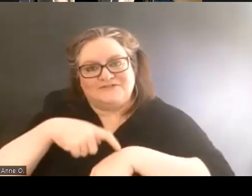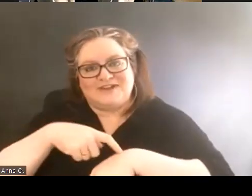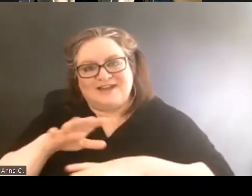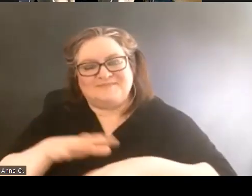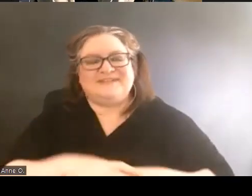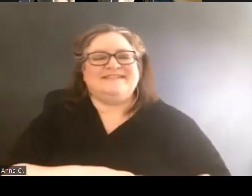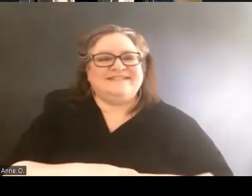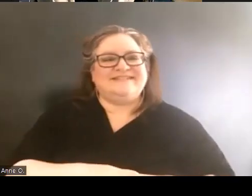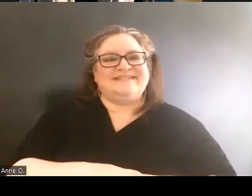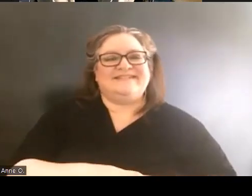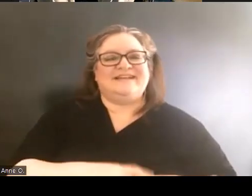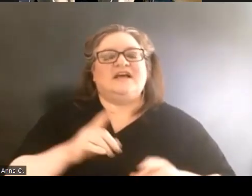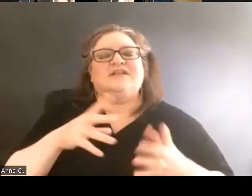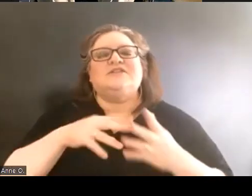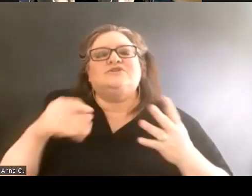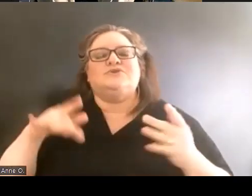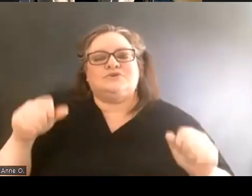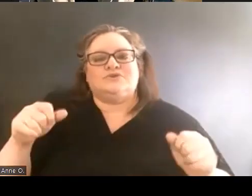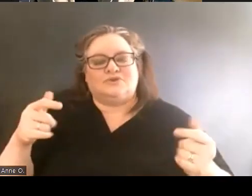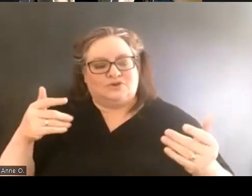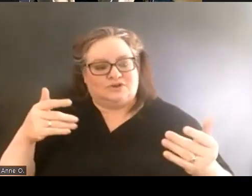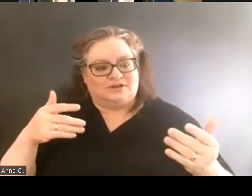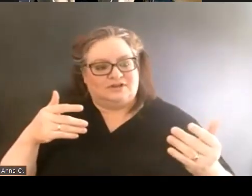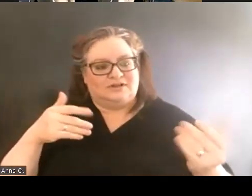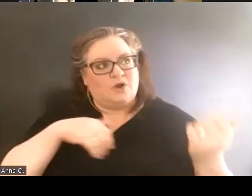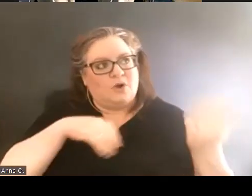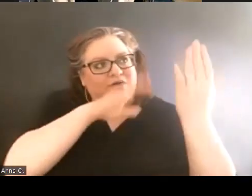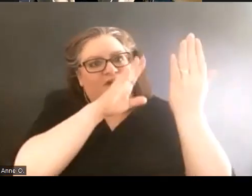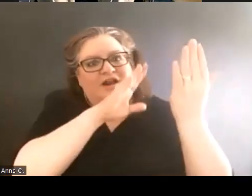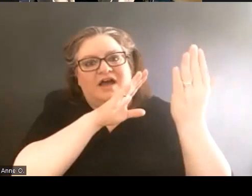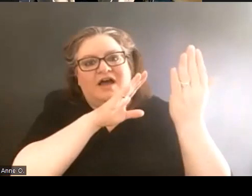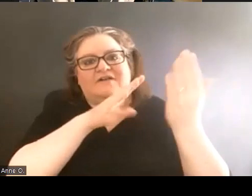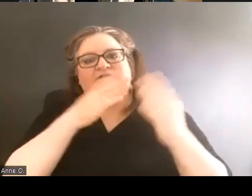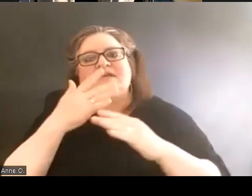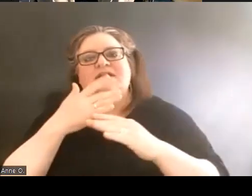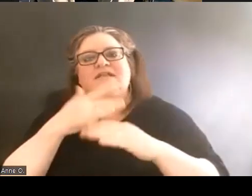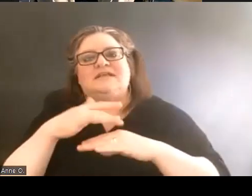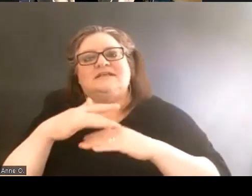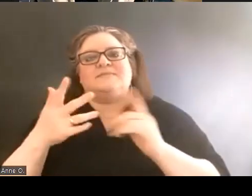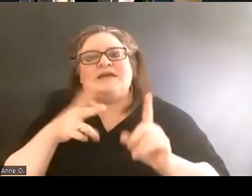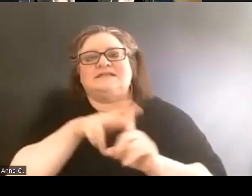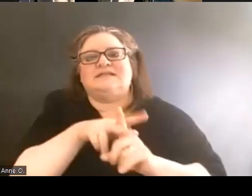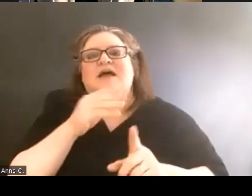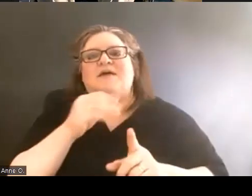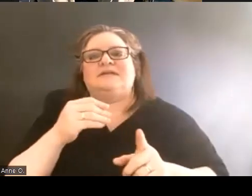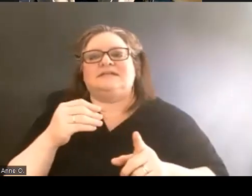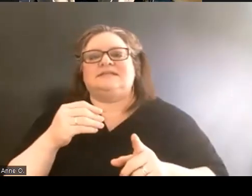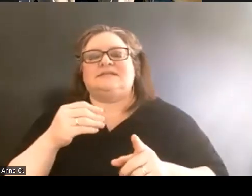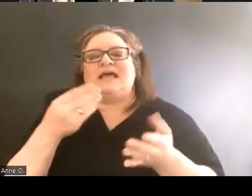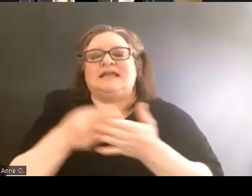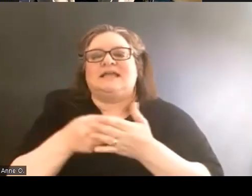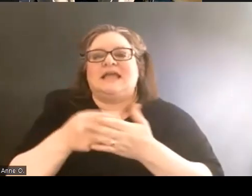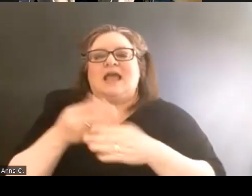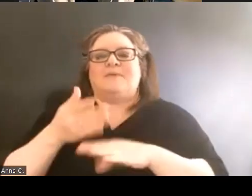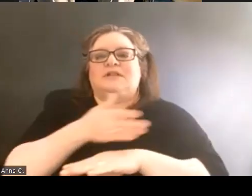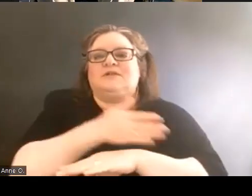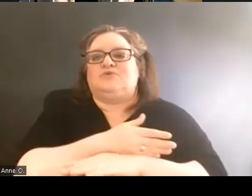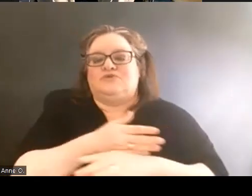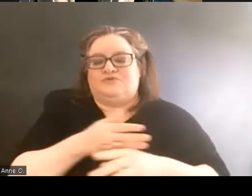The students were able to go in front of the space assignments and capital improvements committee, which is called SACI.